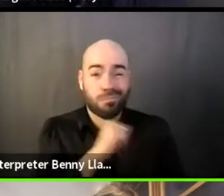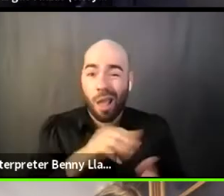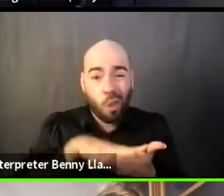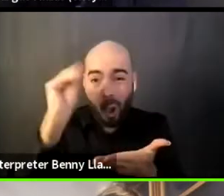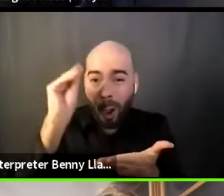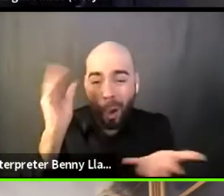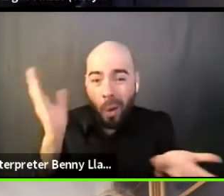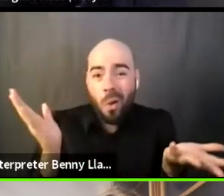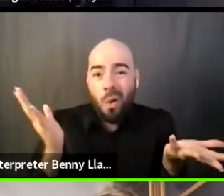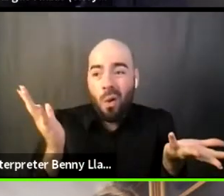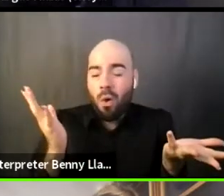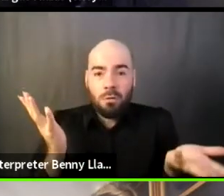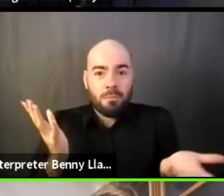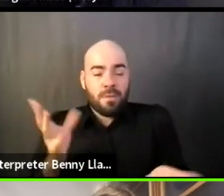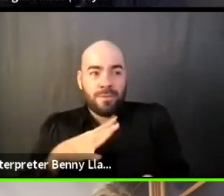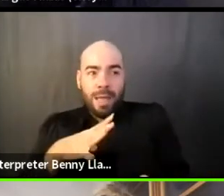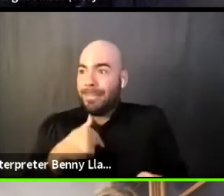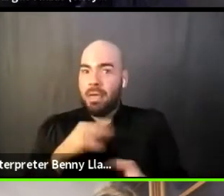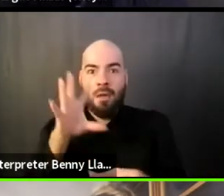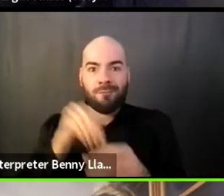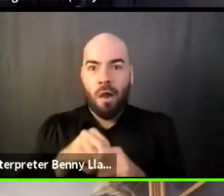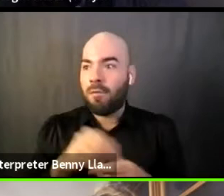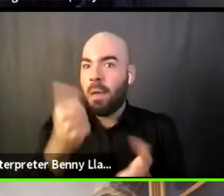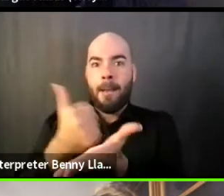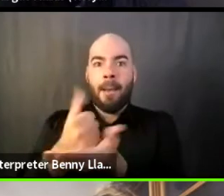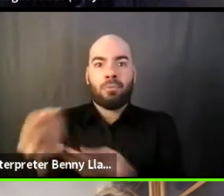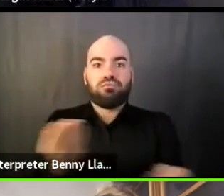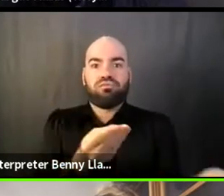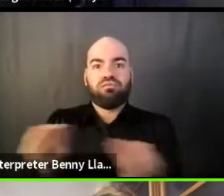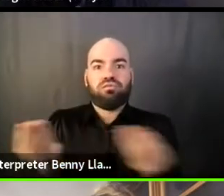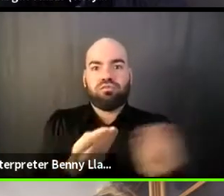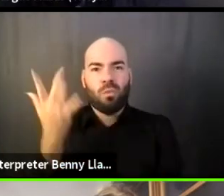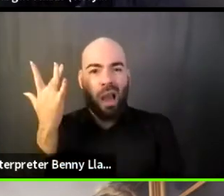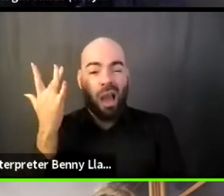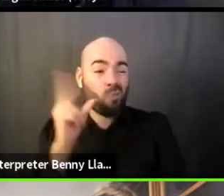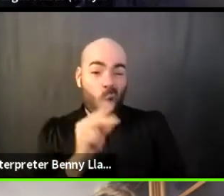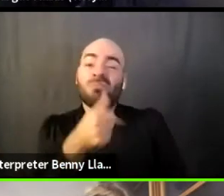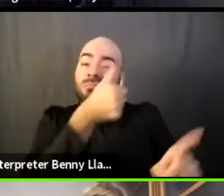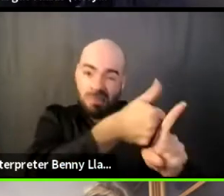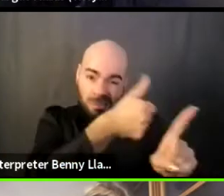This person is not going to learn anything or make any progress if they are siloed and allowed